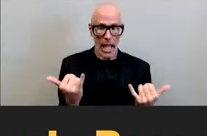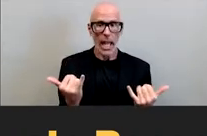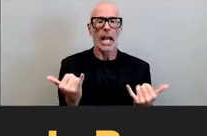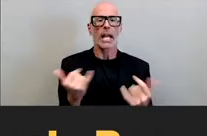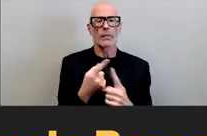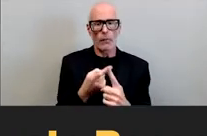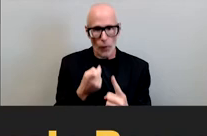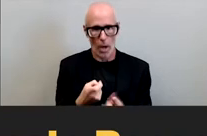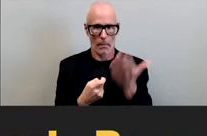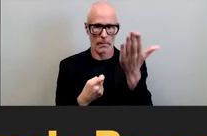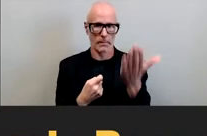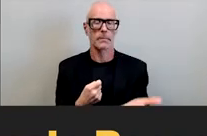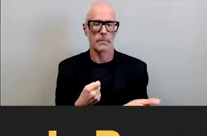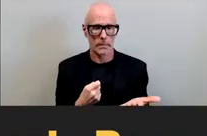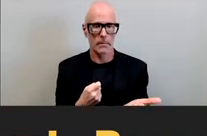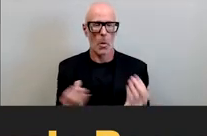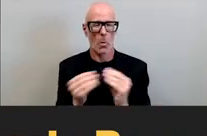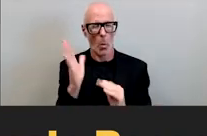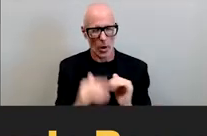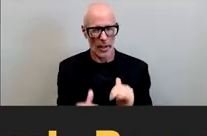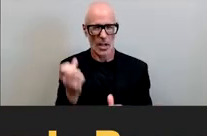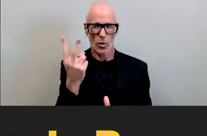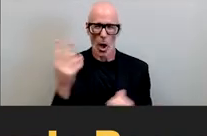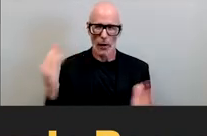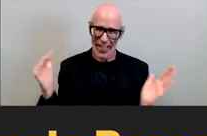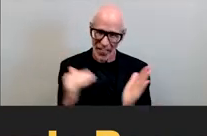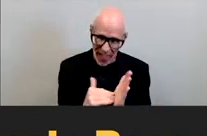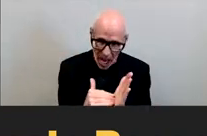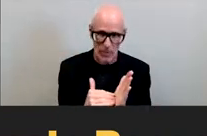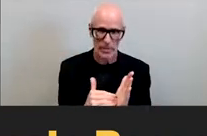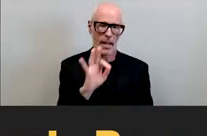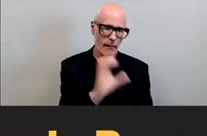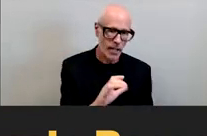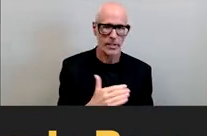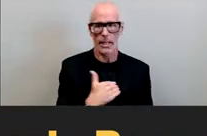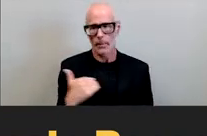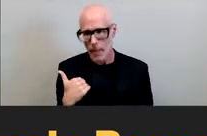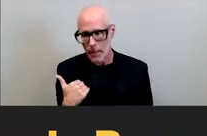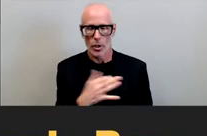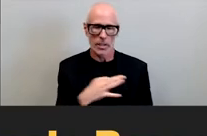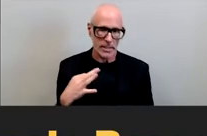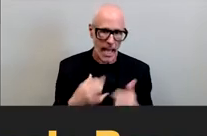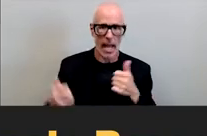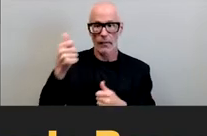by you know the more than 12 000 faculty members staff members administrators and students who have